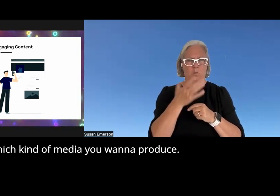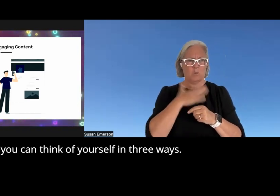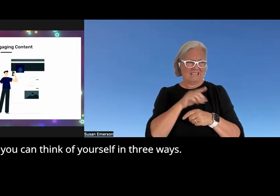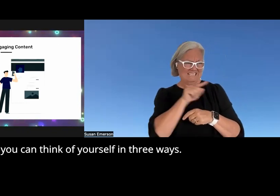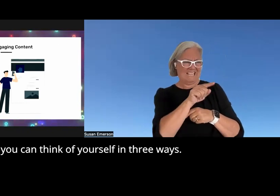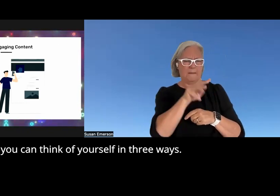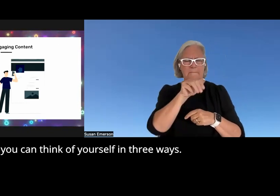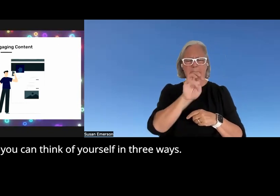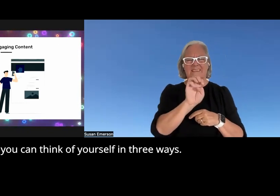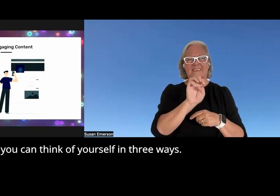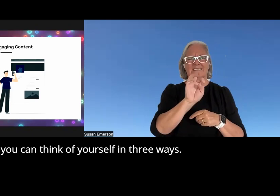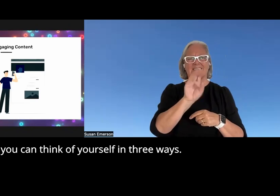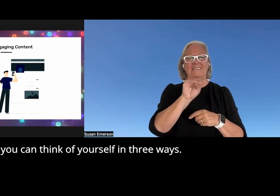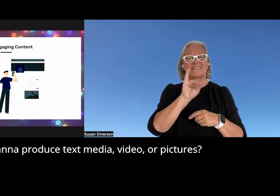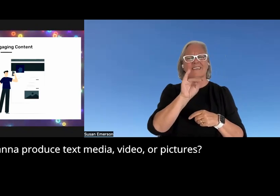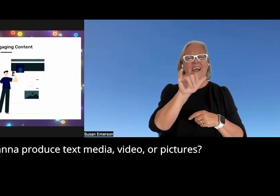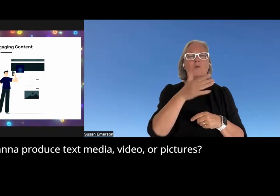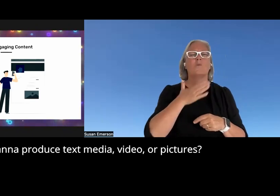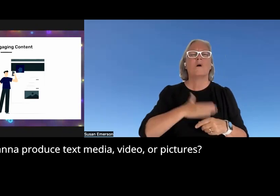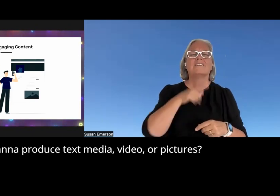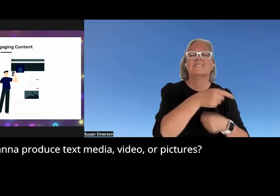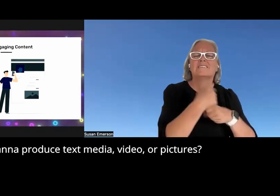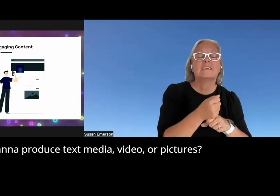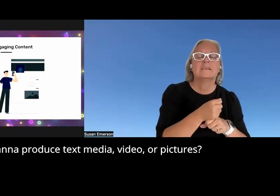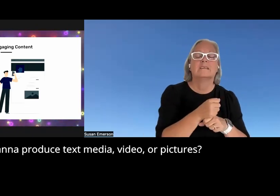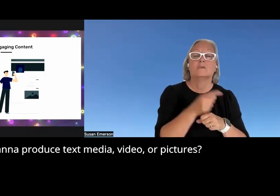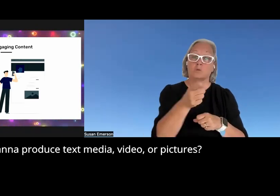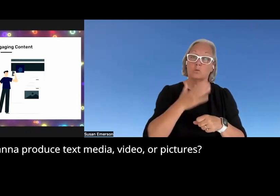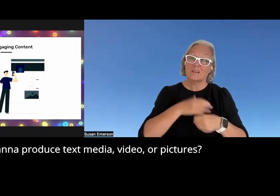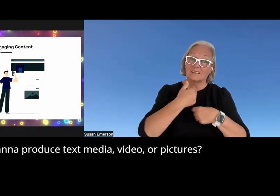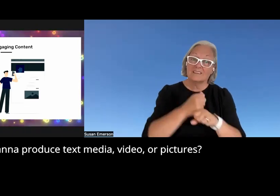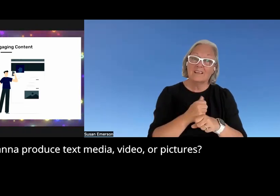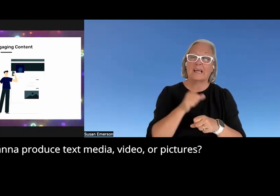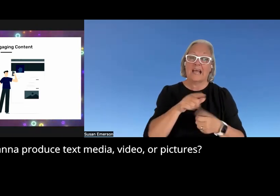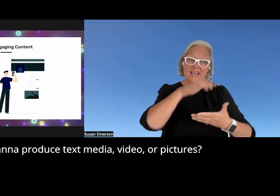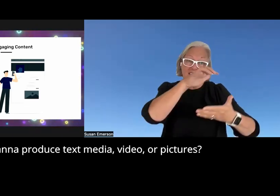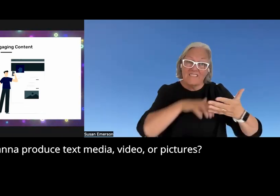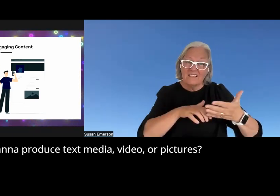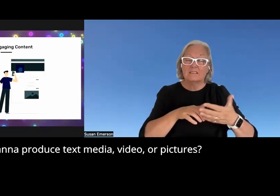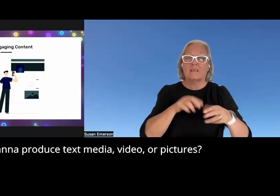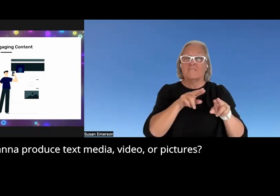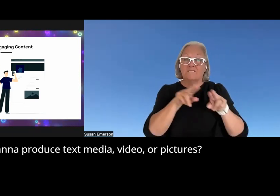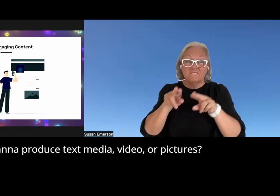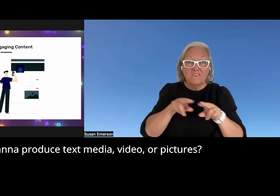so you can think of yourself in three ways do I want to produce text media video or pictures